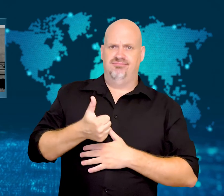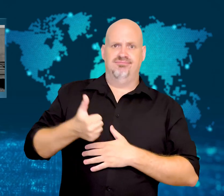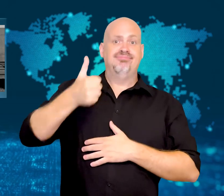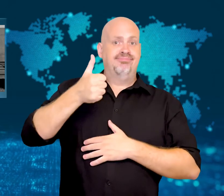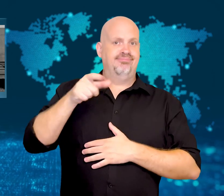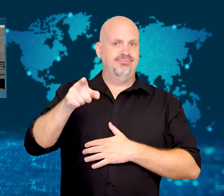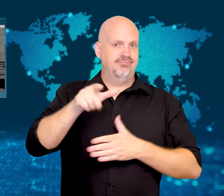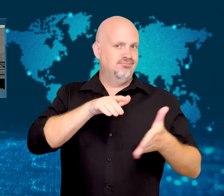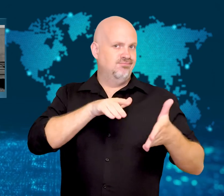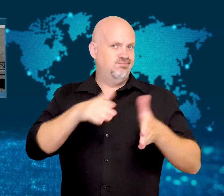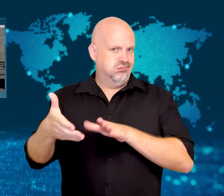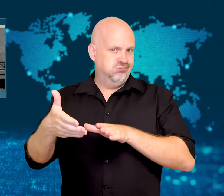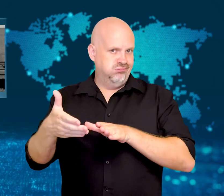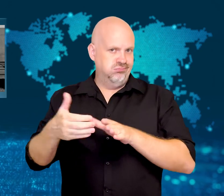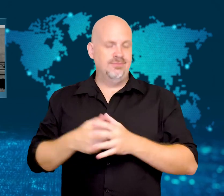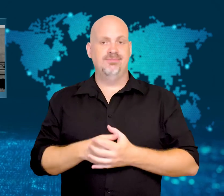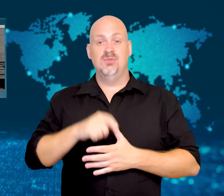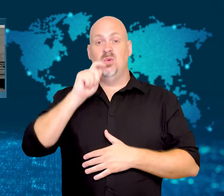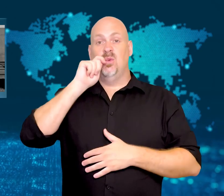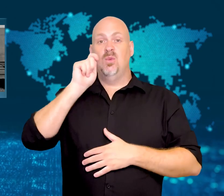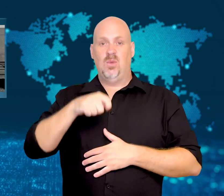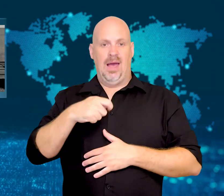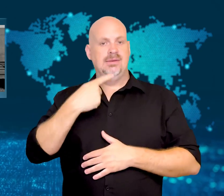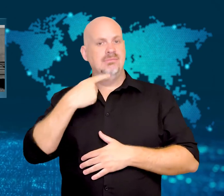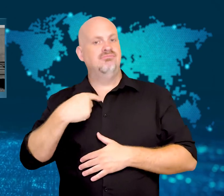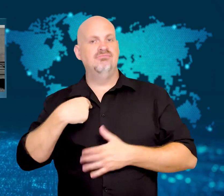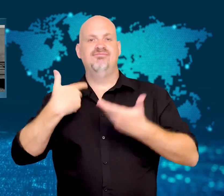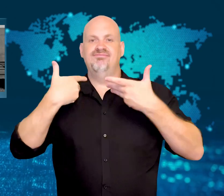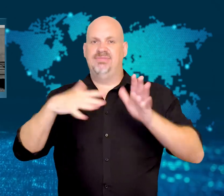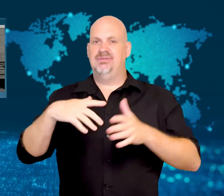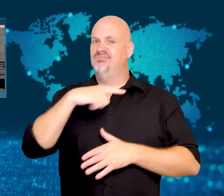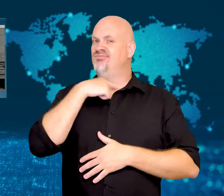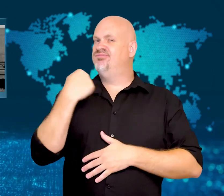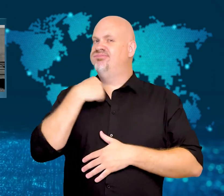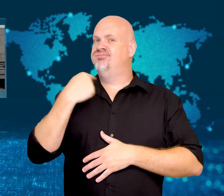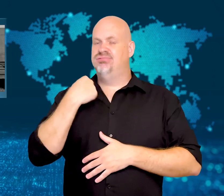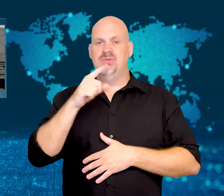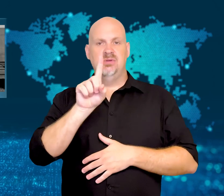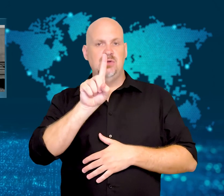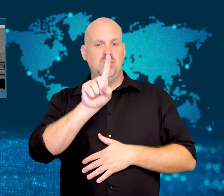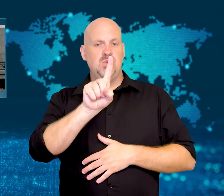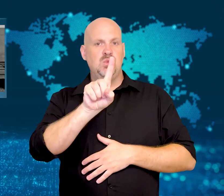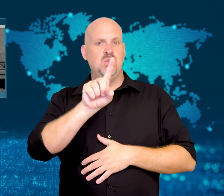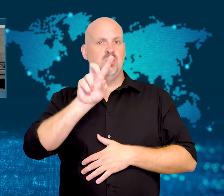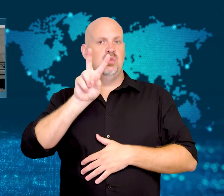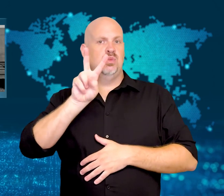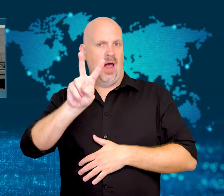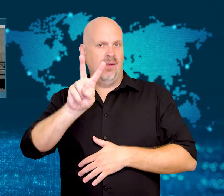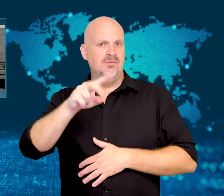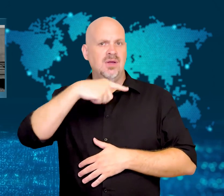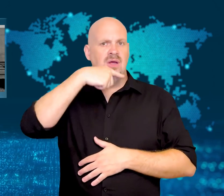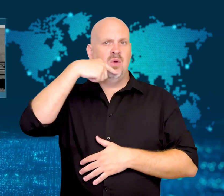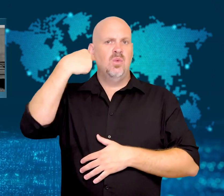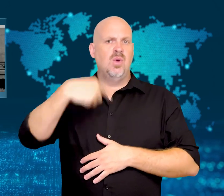Ukraine claims it has now killed 12 Russian generals